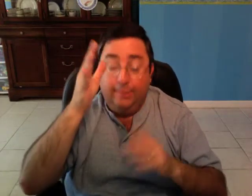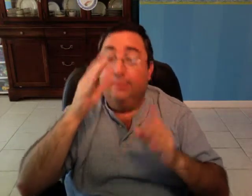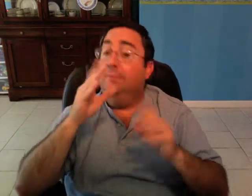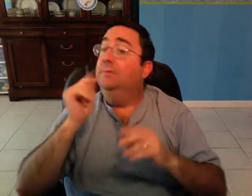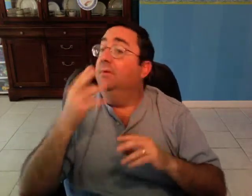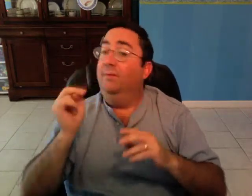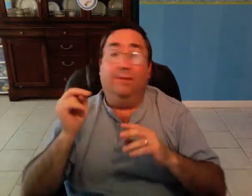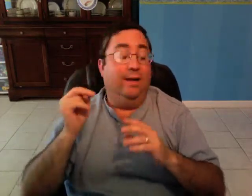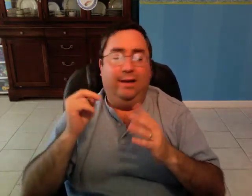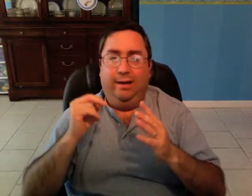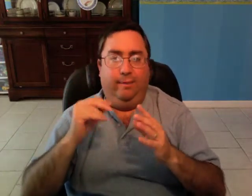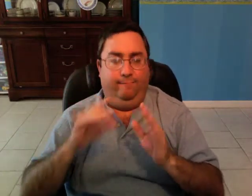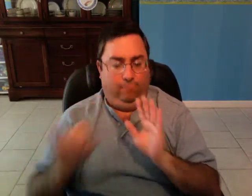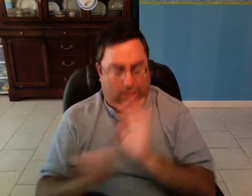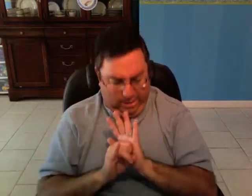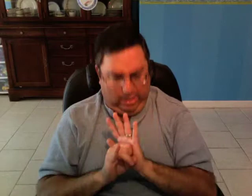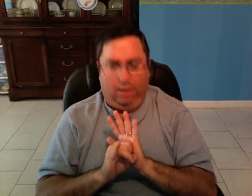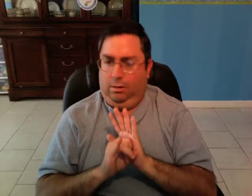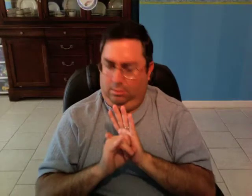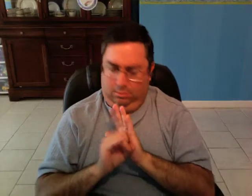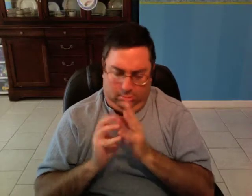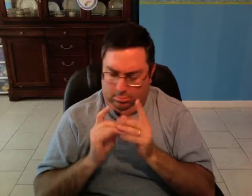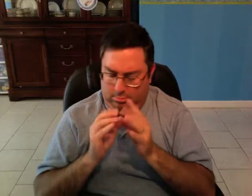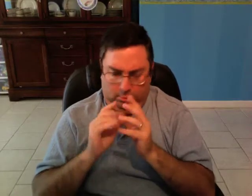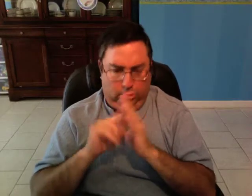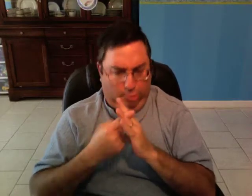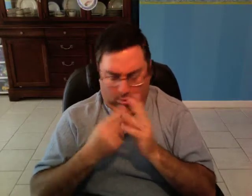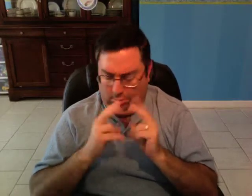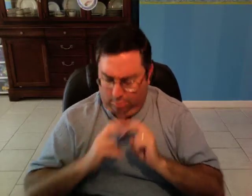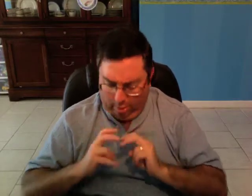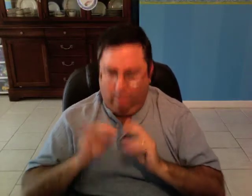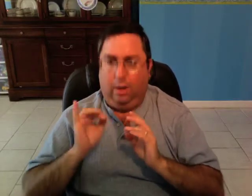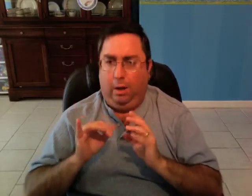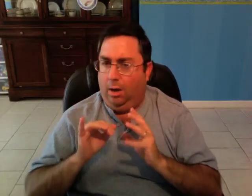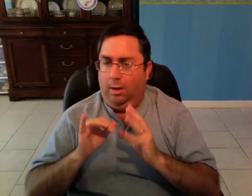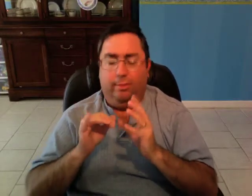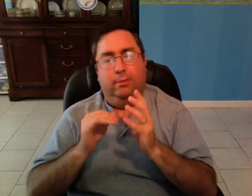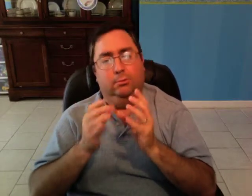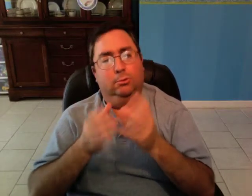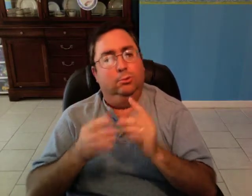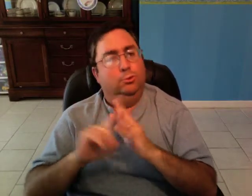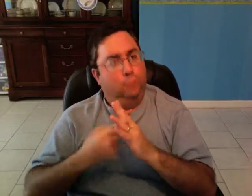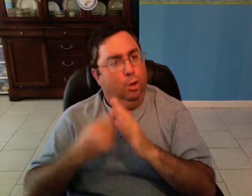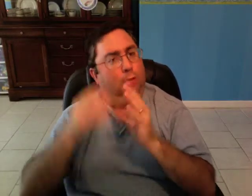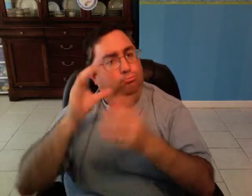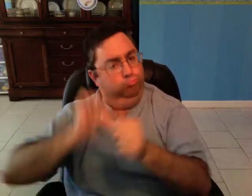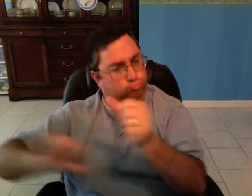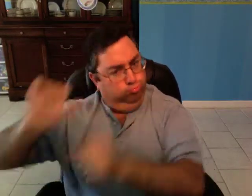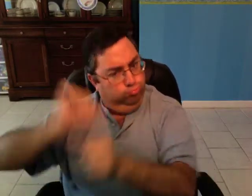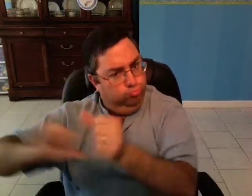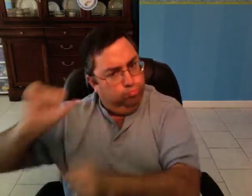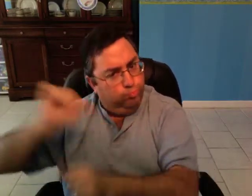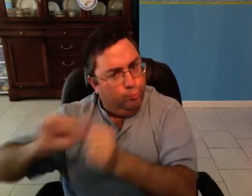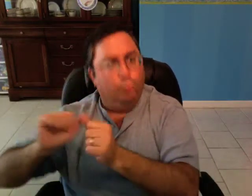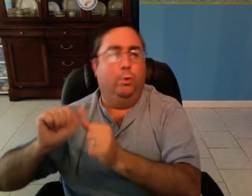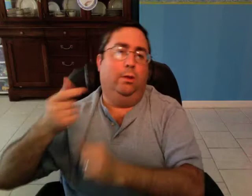then they start examining their own lives and socializing with other Gay people,